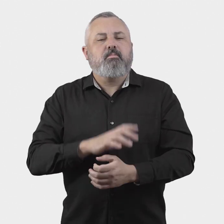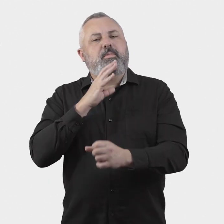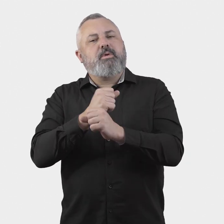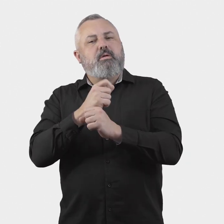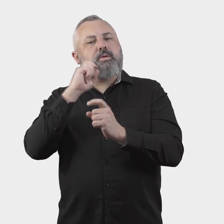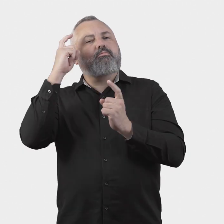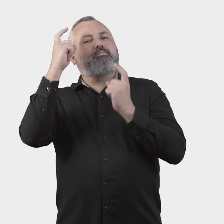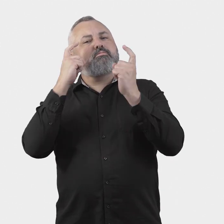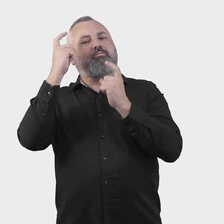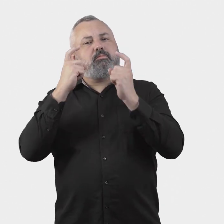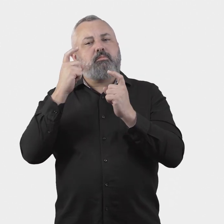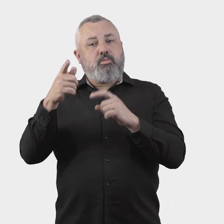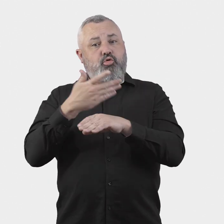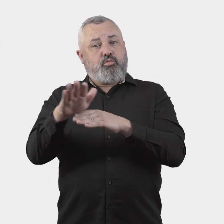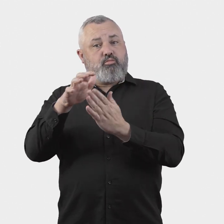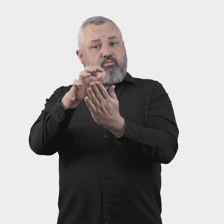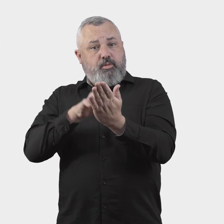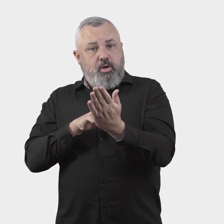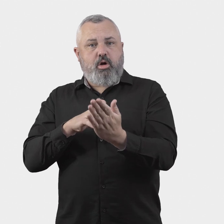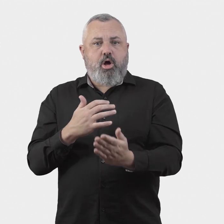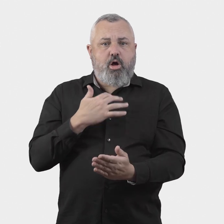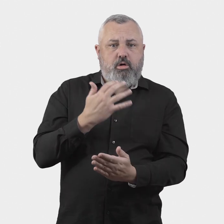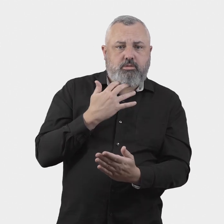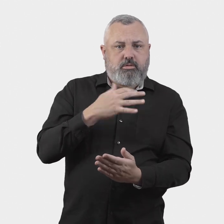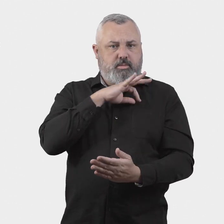In designing the reporting requirements, the government will consider the costs